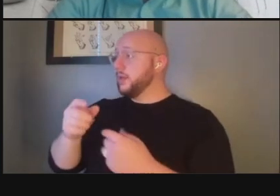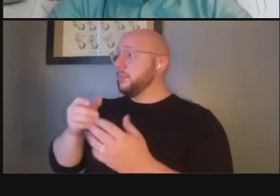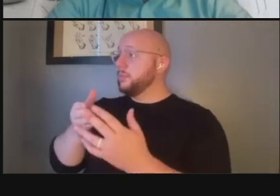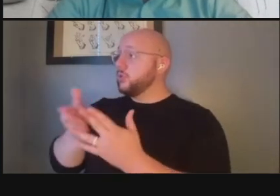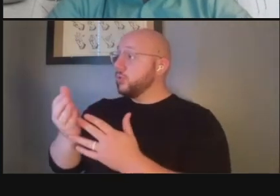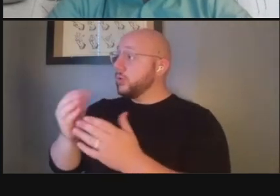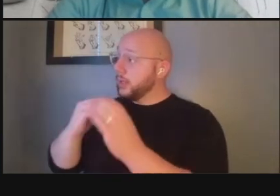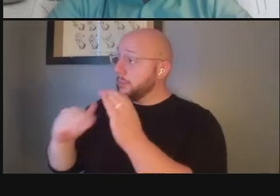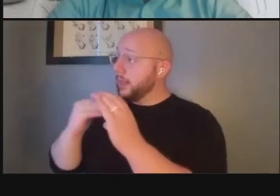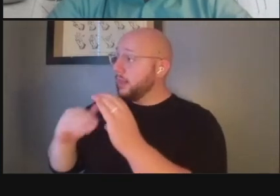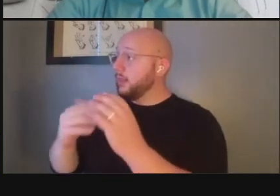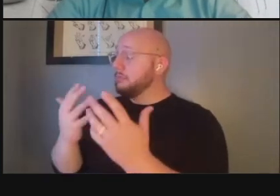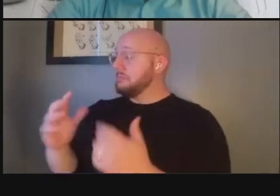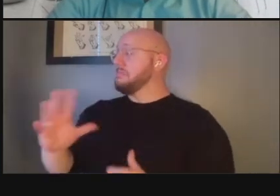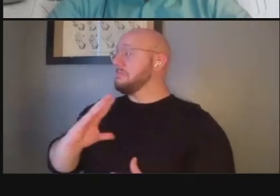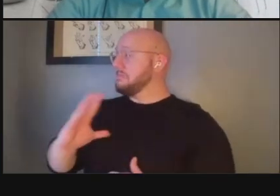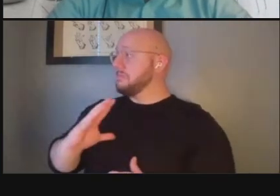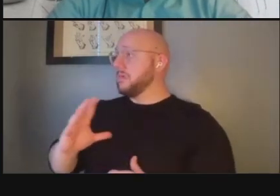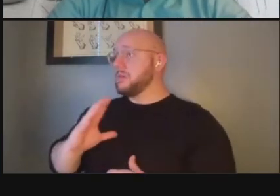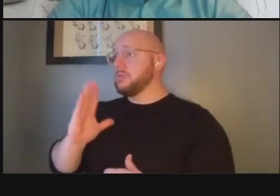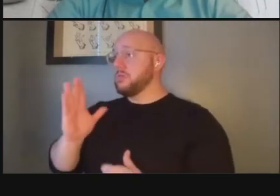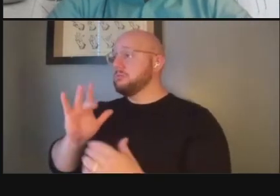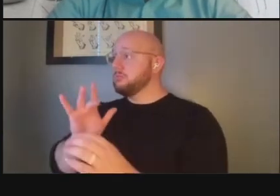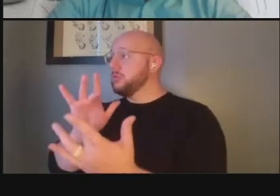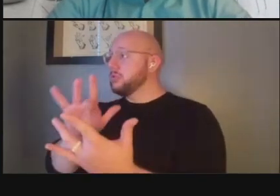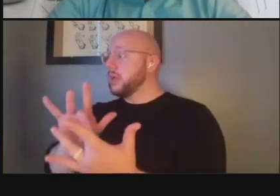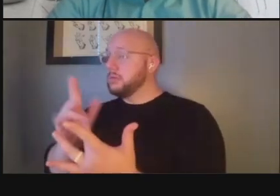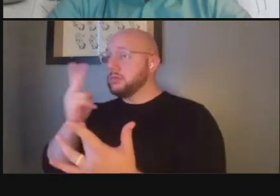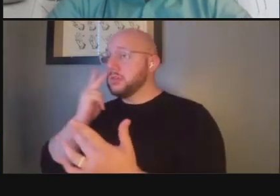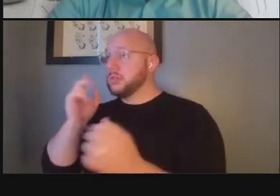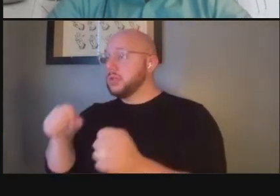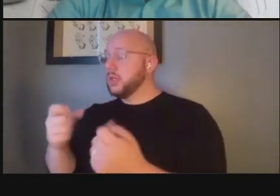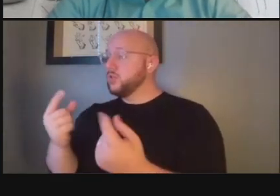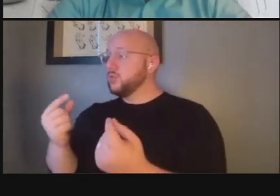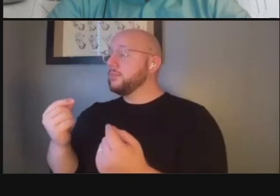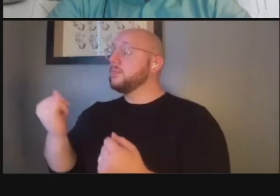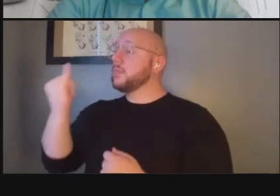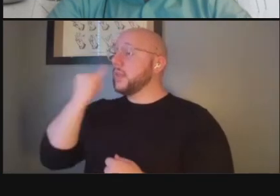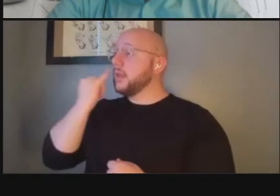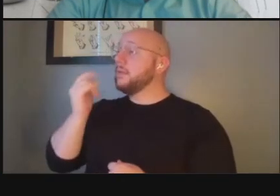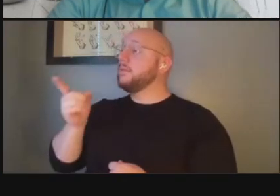at the conservancy who we should be reaching out to um if you went in and you want us to